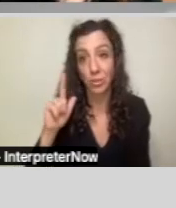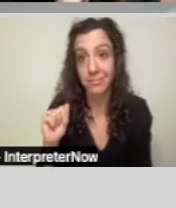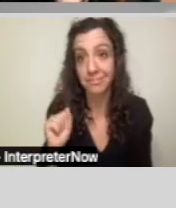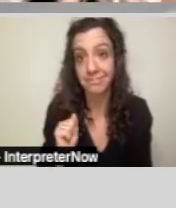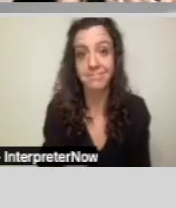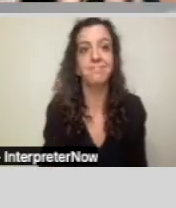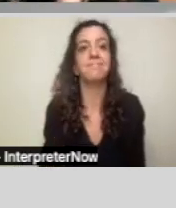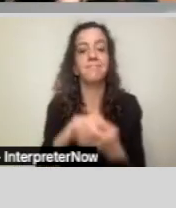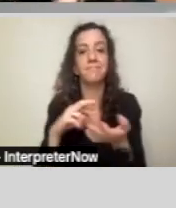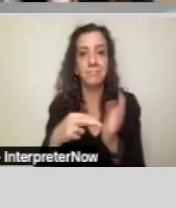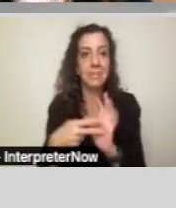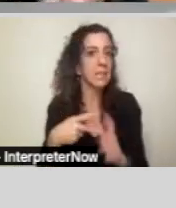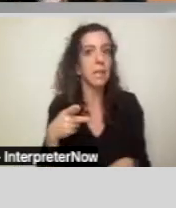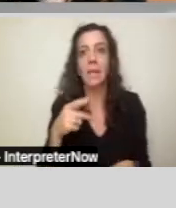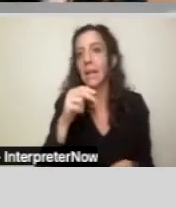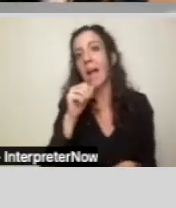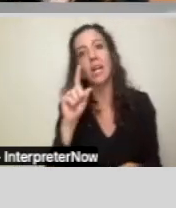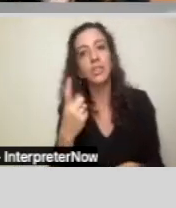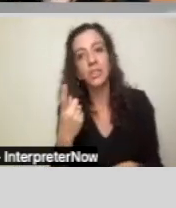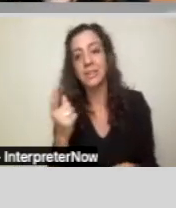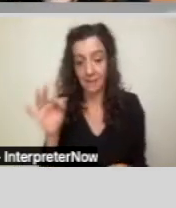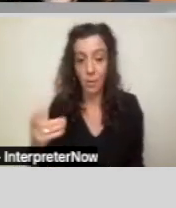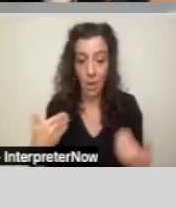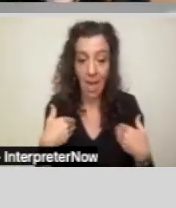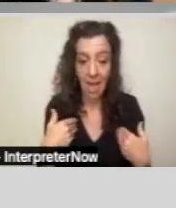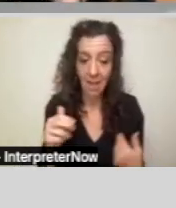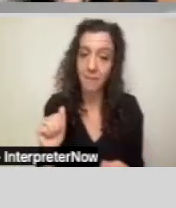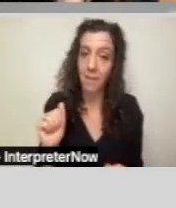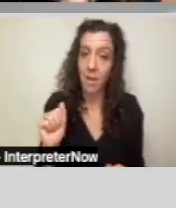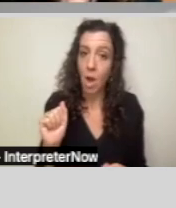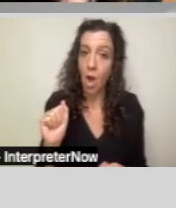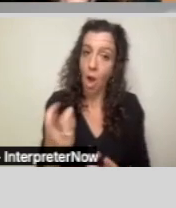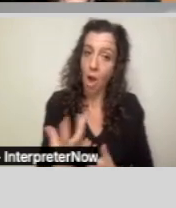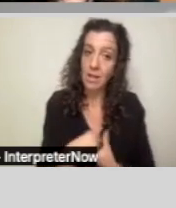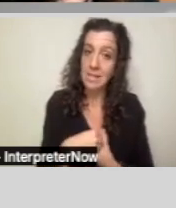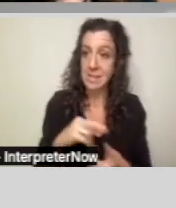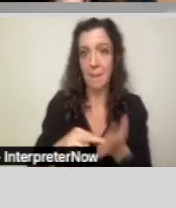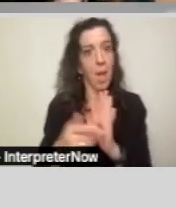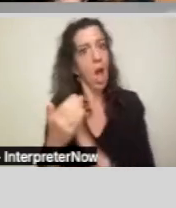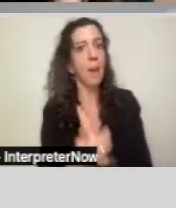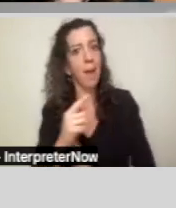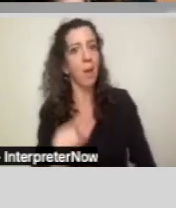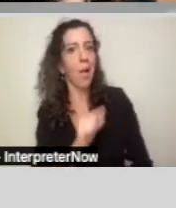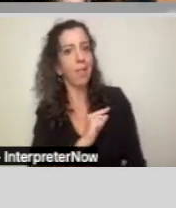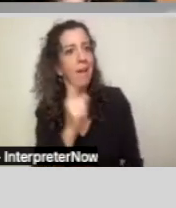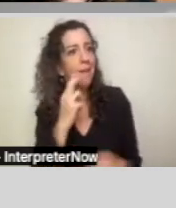So, it doesn't just qualify you if you just have autism, it doesn't automatically qualify you for regional center service.